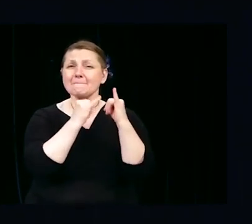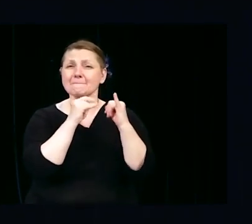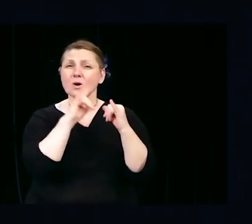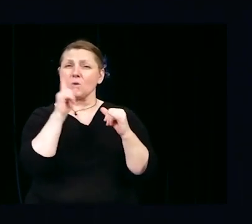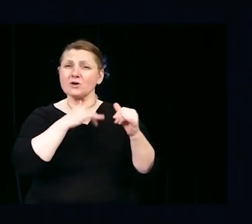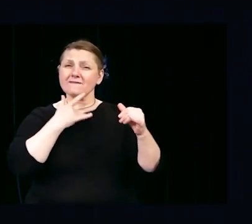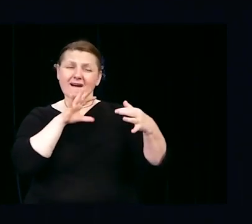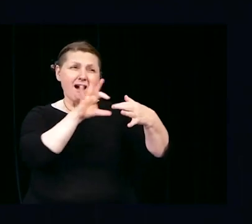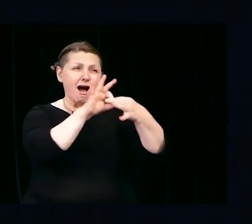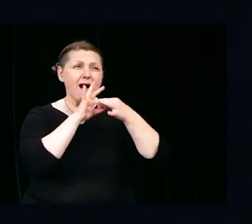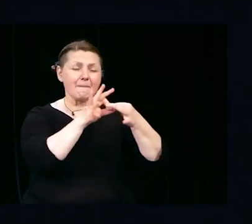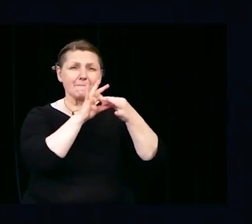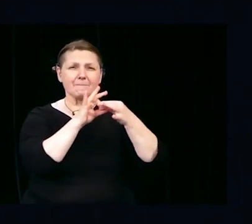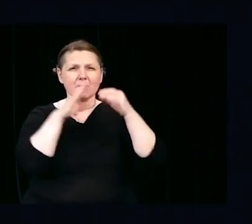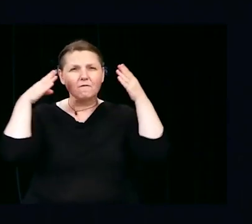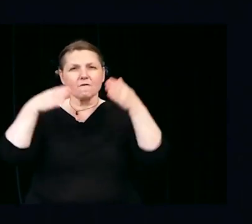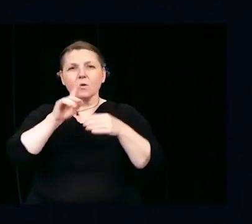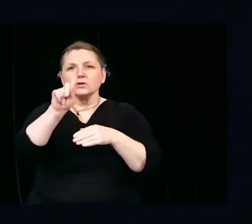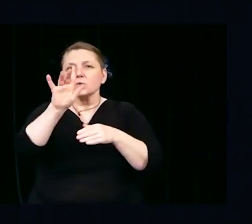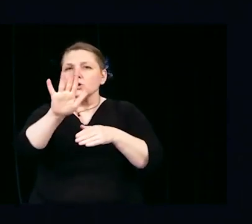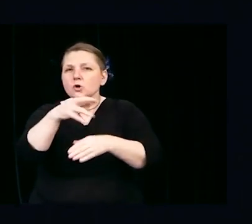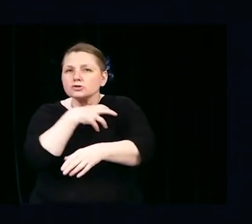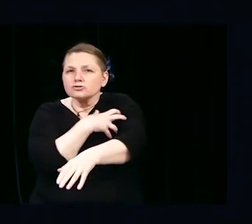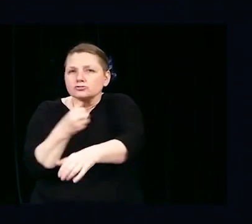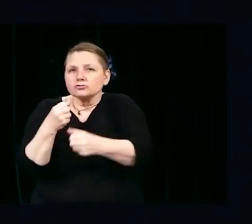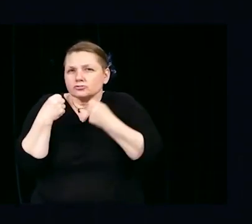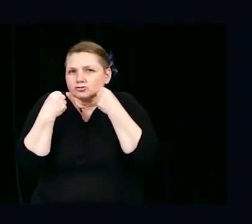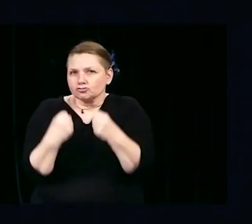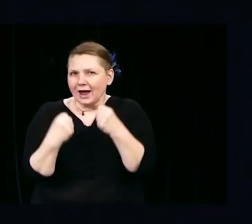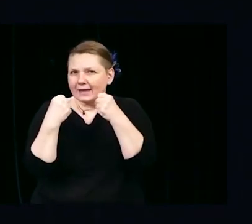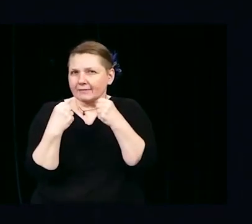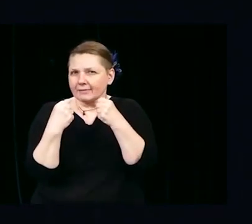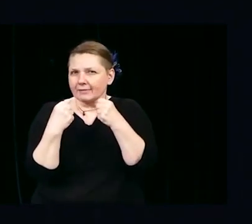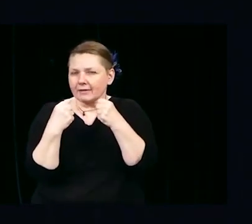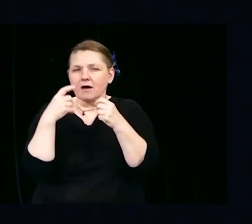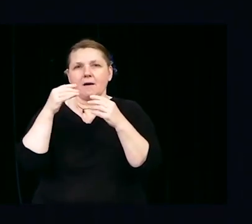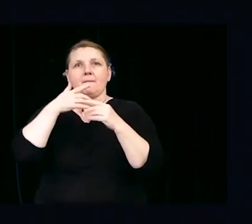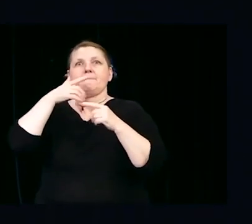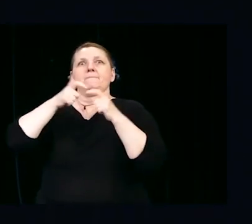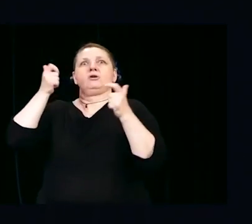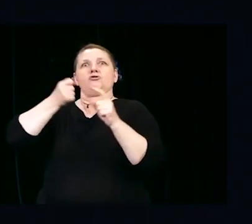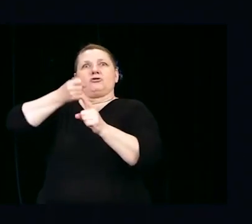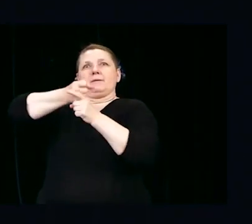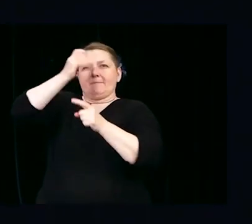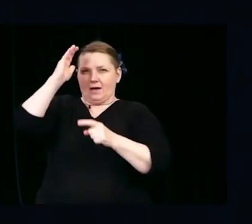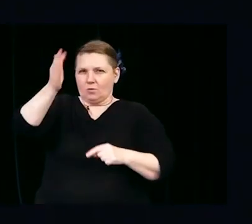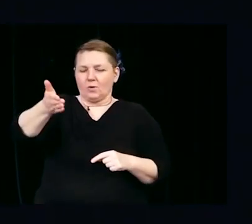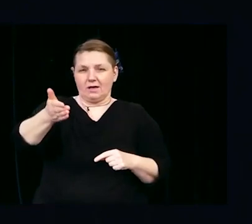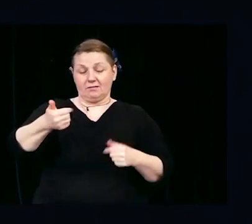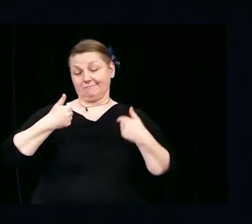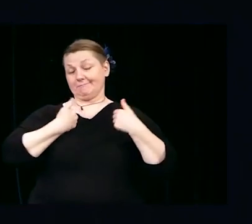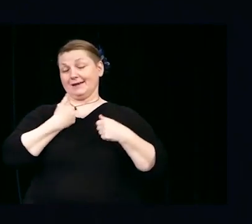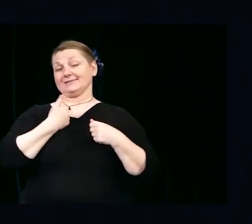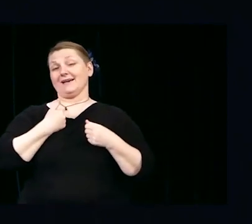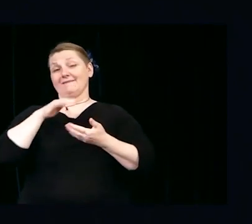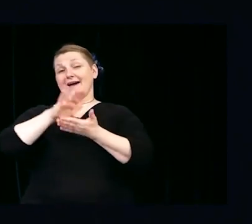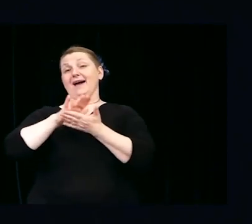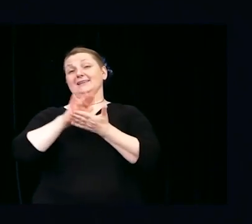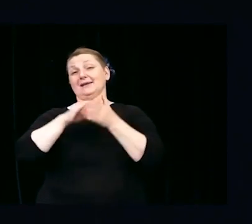To make the greatest impact. As an academic, I am much more comfortable giving a speech like this one